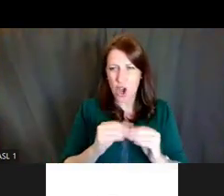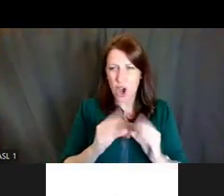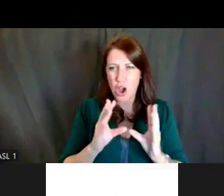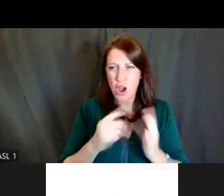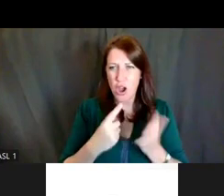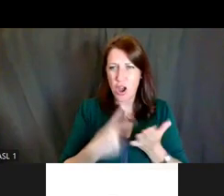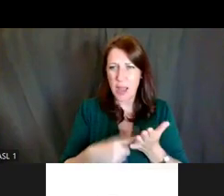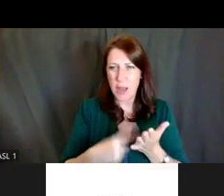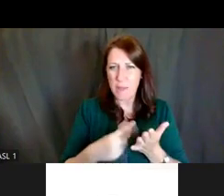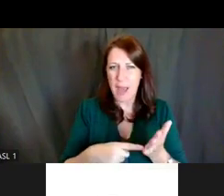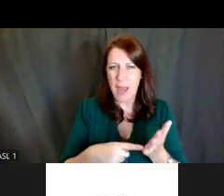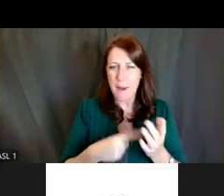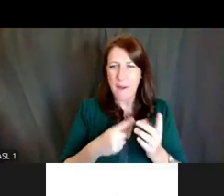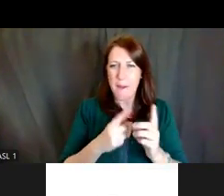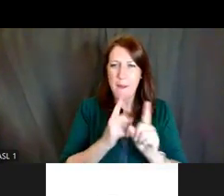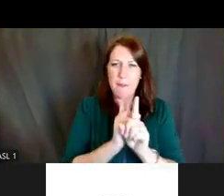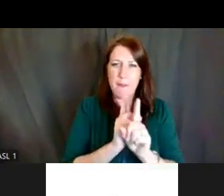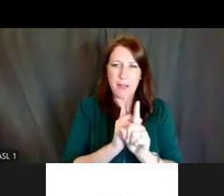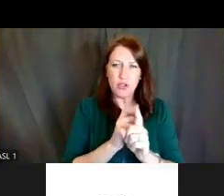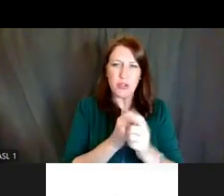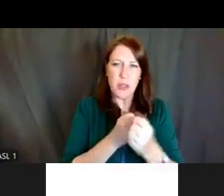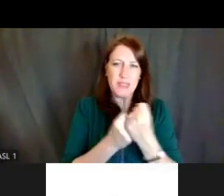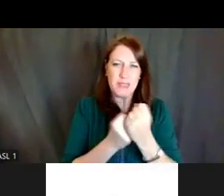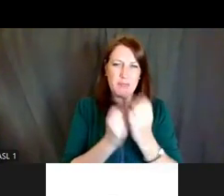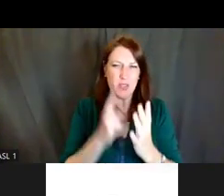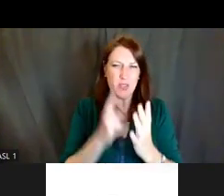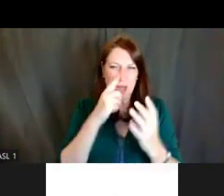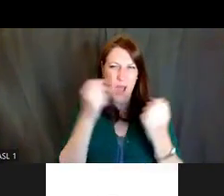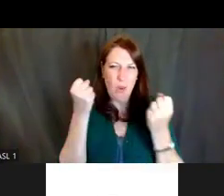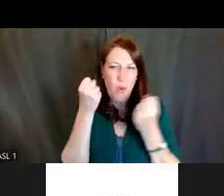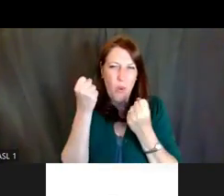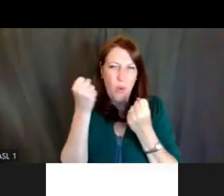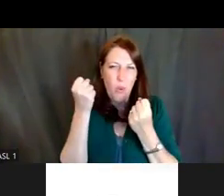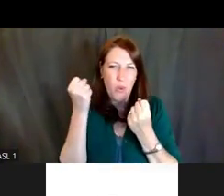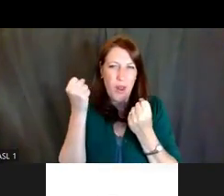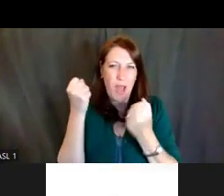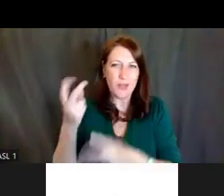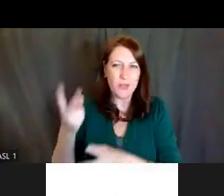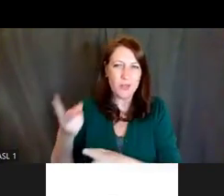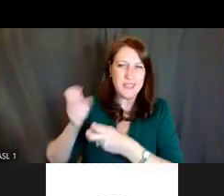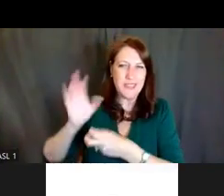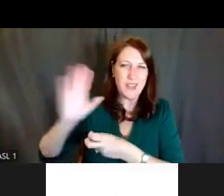so should we kind of put a pin in that one until then? We don't want to steal some of their thunder. Dr. Teraya Donaldson: Sure. Sure.